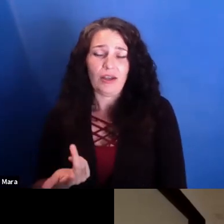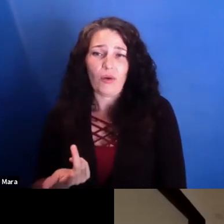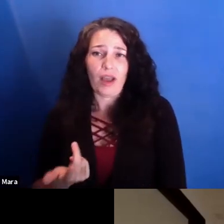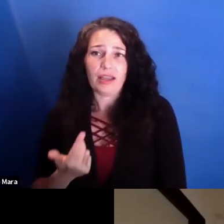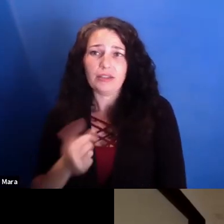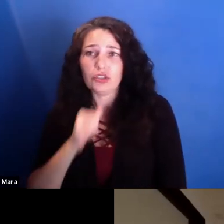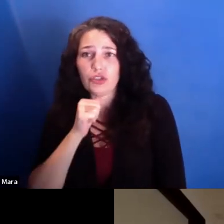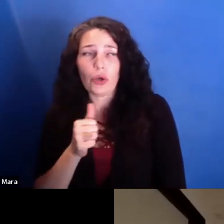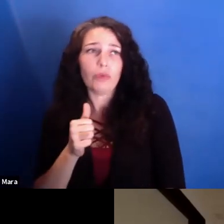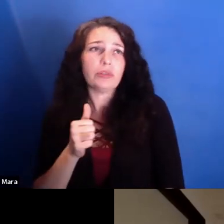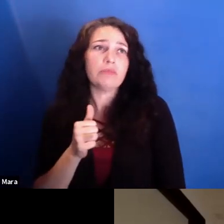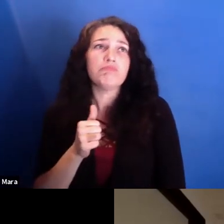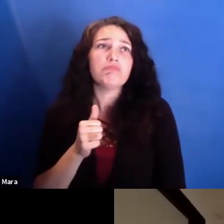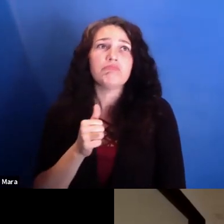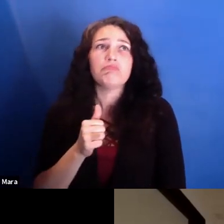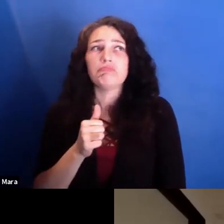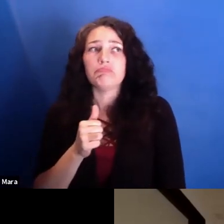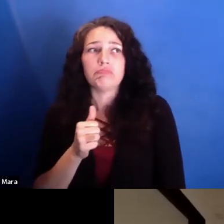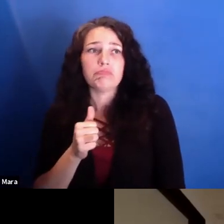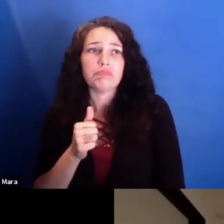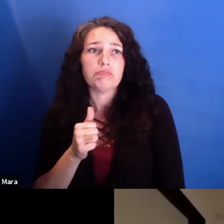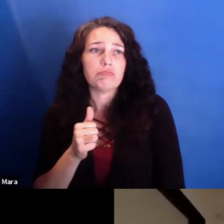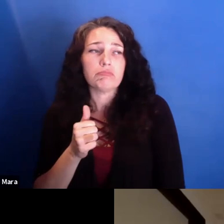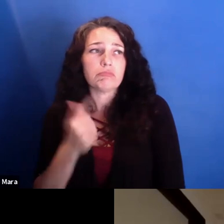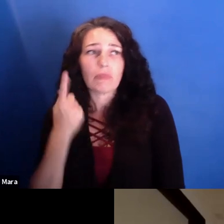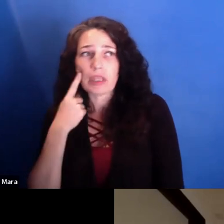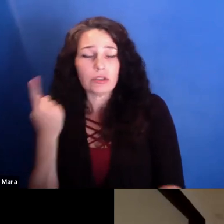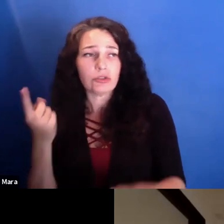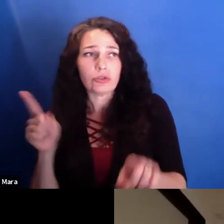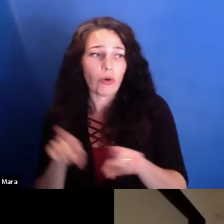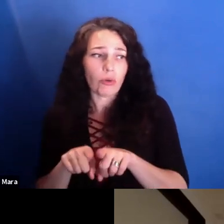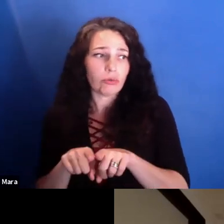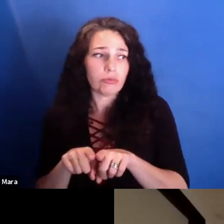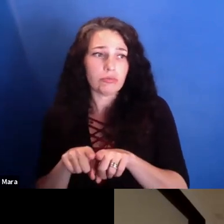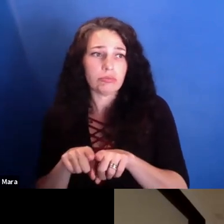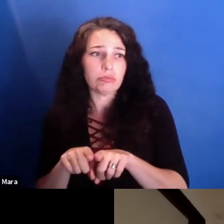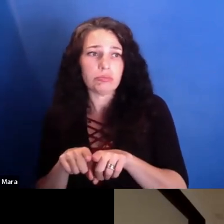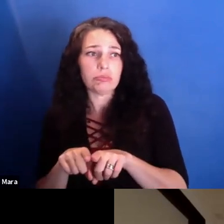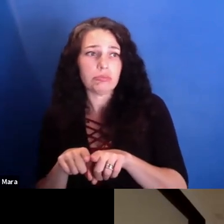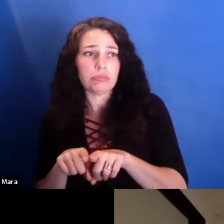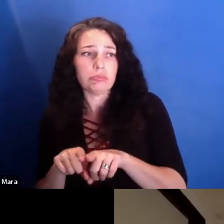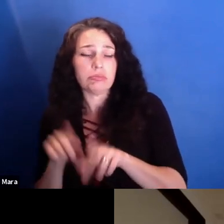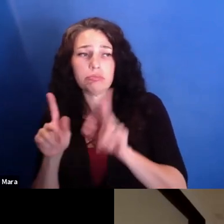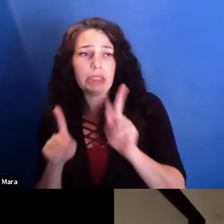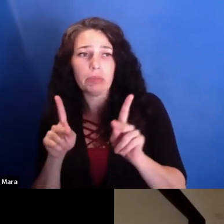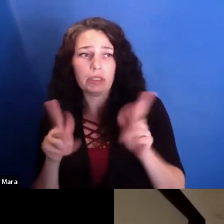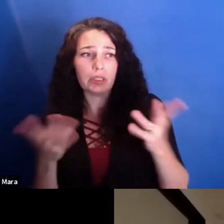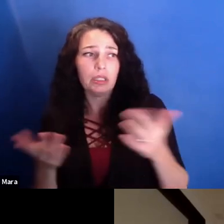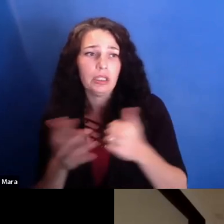a vote against an establishment and against a gap between rich and poor that is wider and wider.